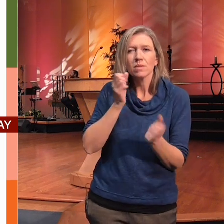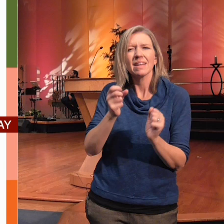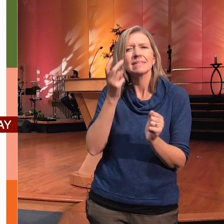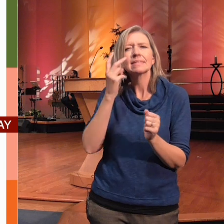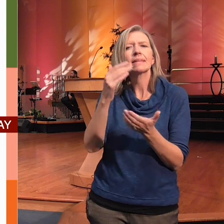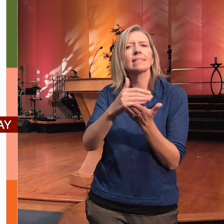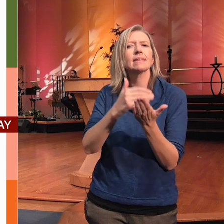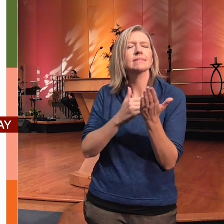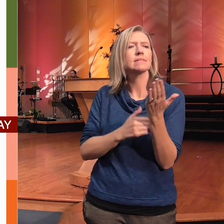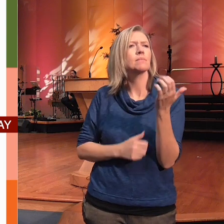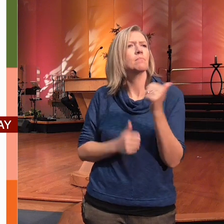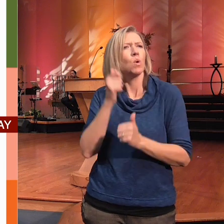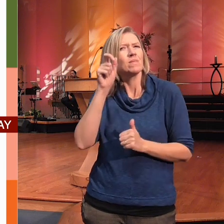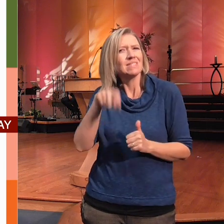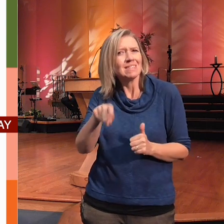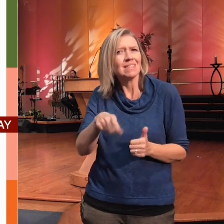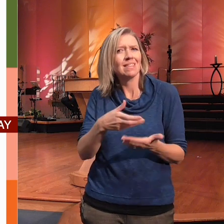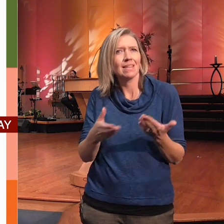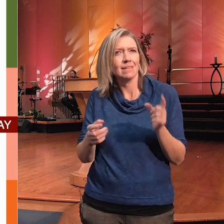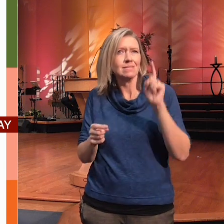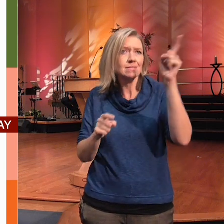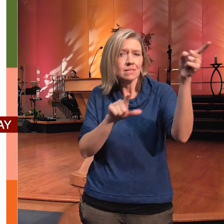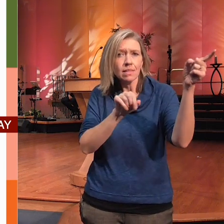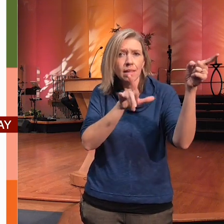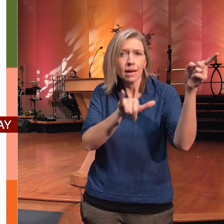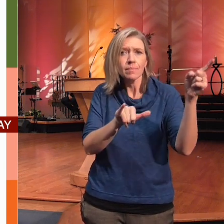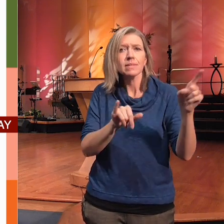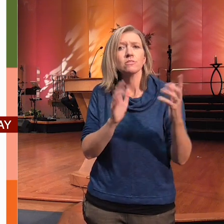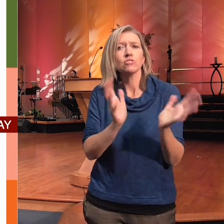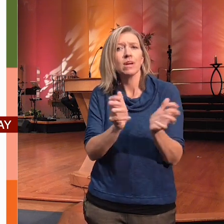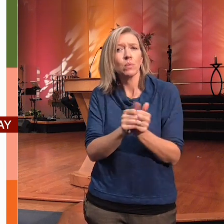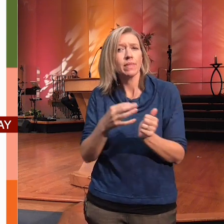in the lobby and stop and talk to the volunteers and leave your goods there for us thanks so much